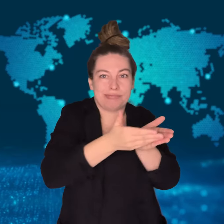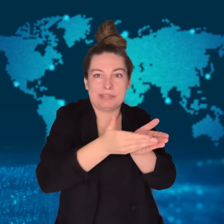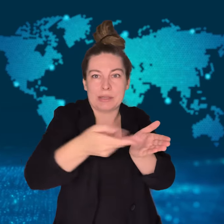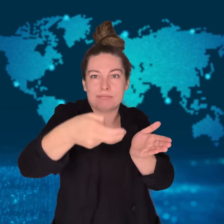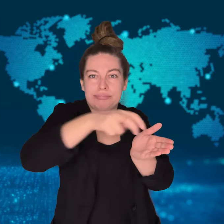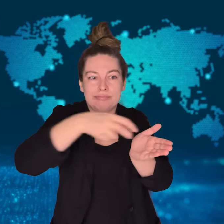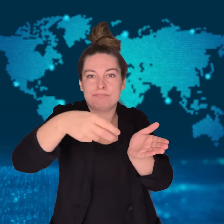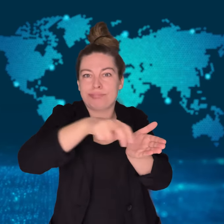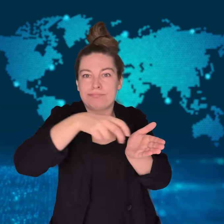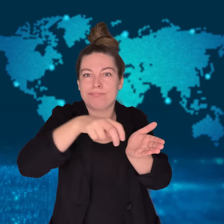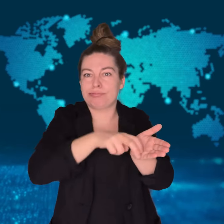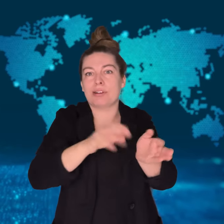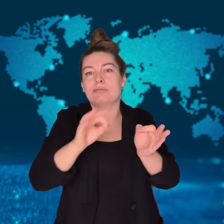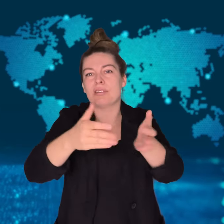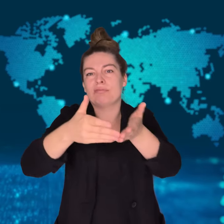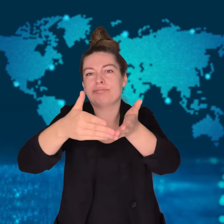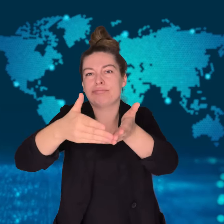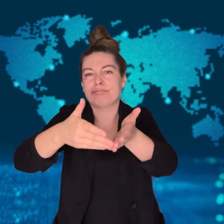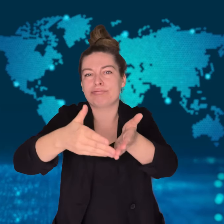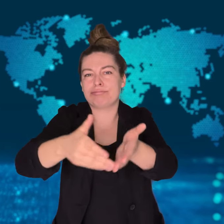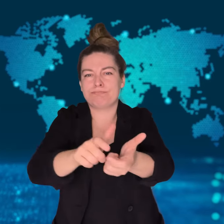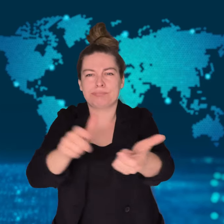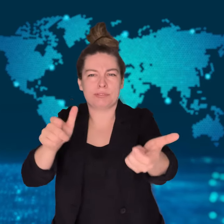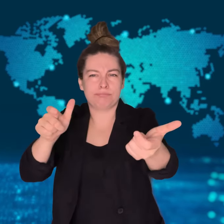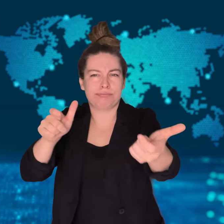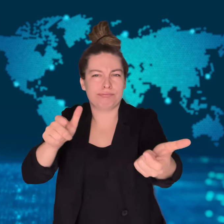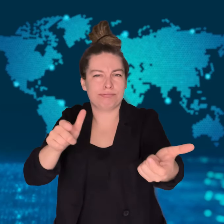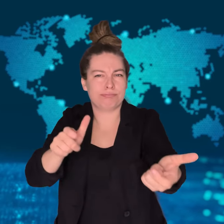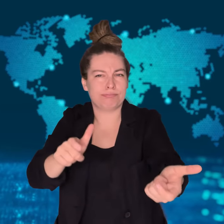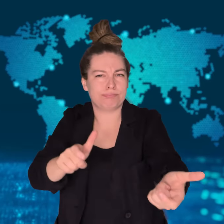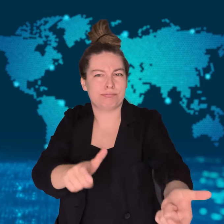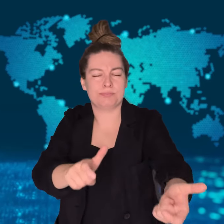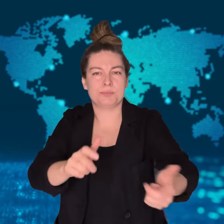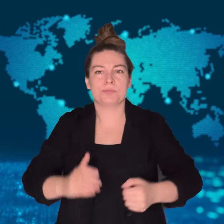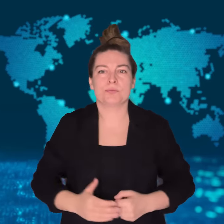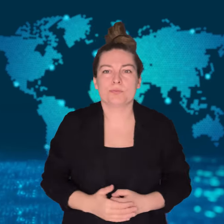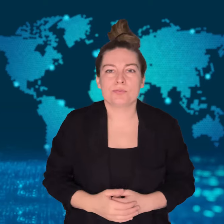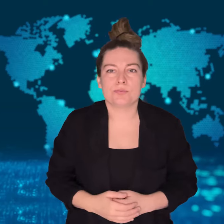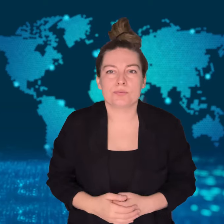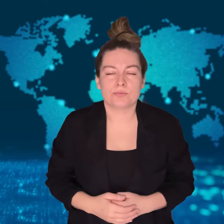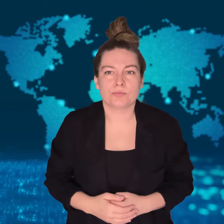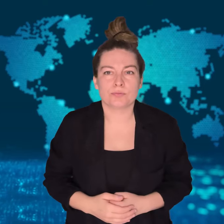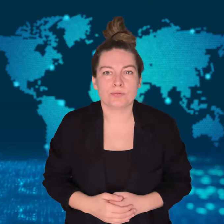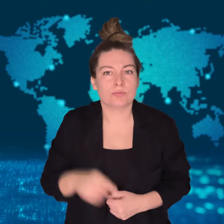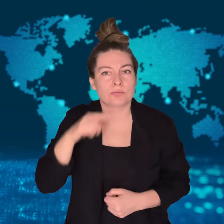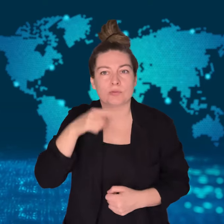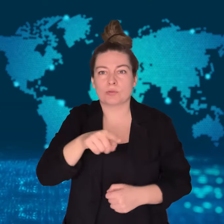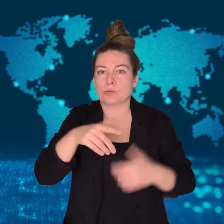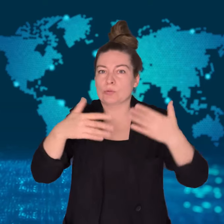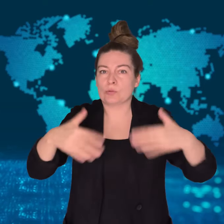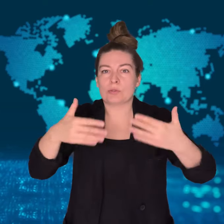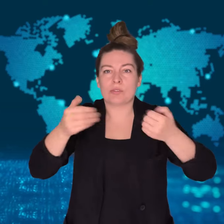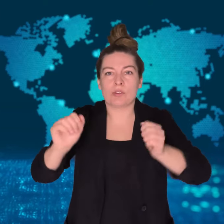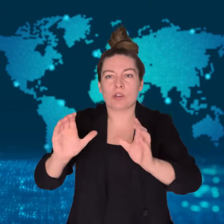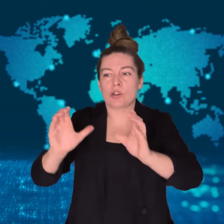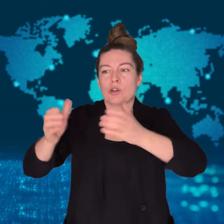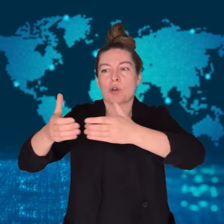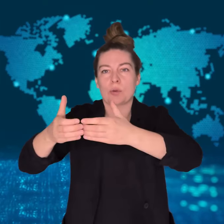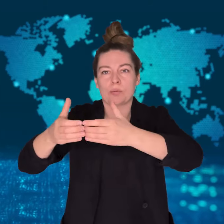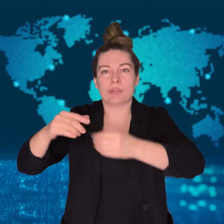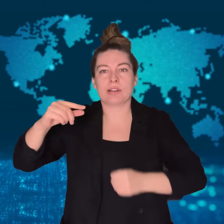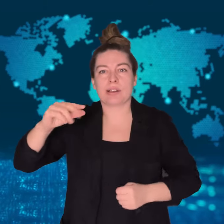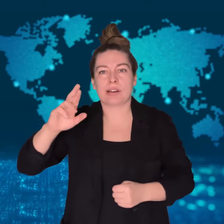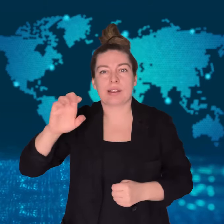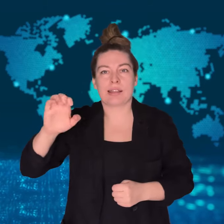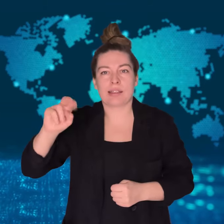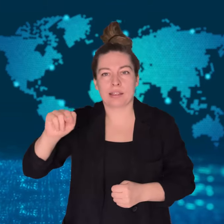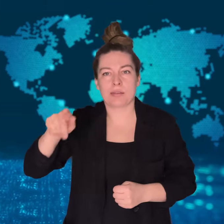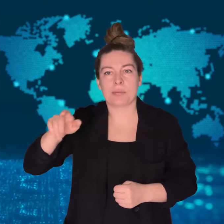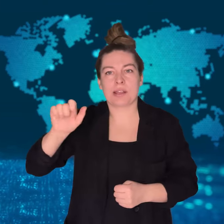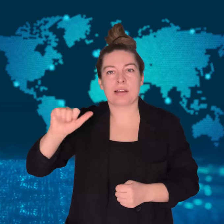The crew was able to evacuate the boat safely.